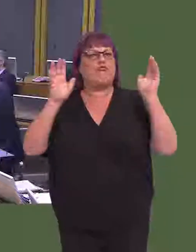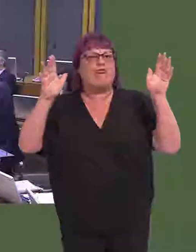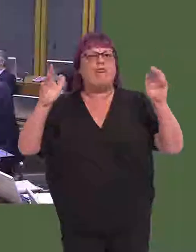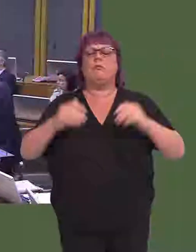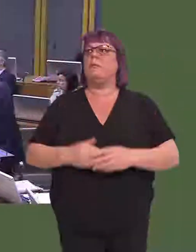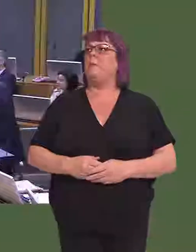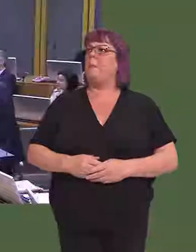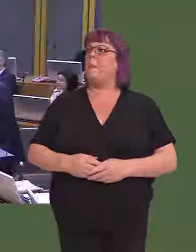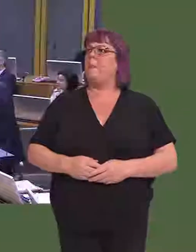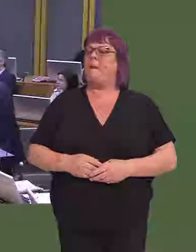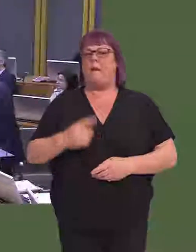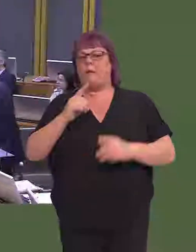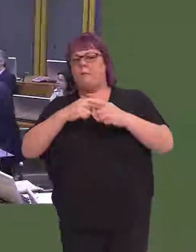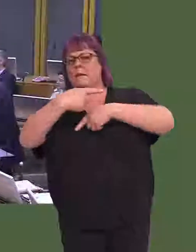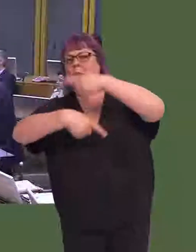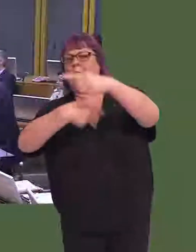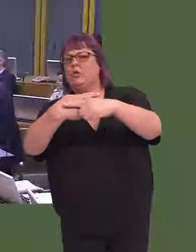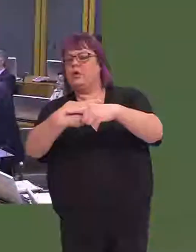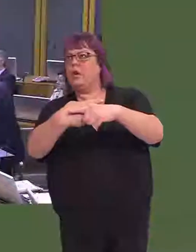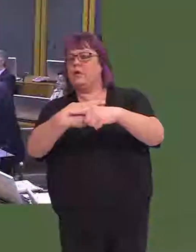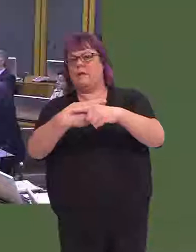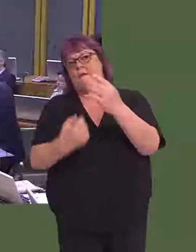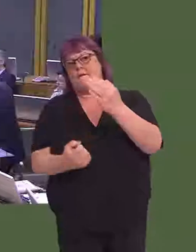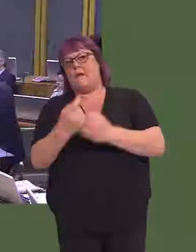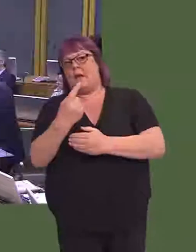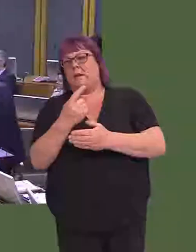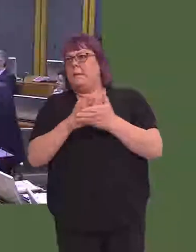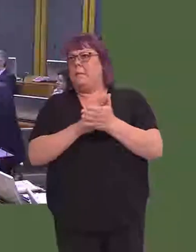And the really good news is that there is almost a year to go before next year's event,